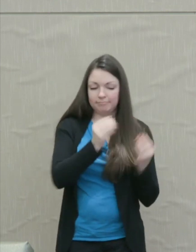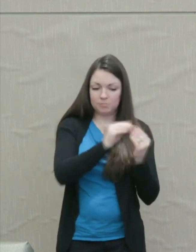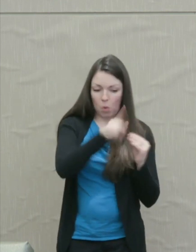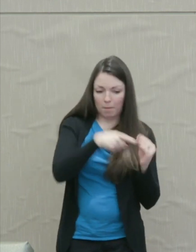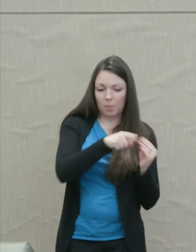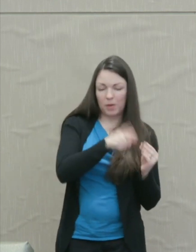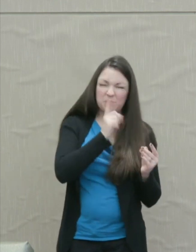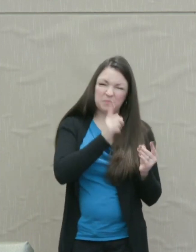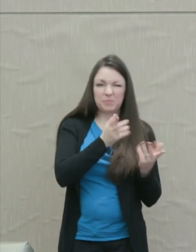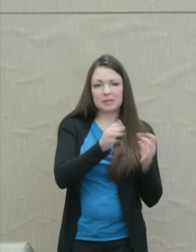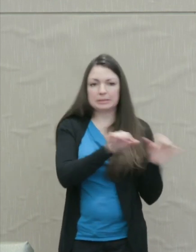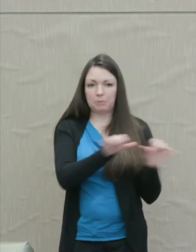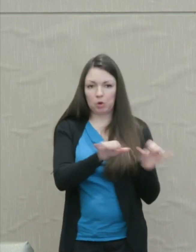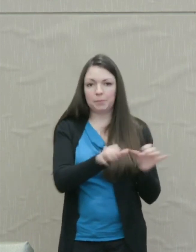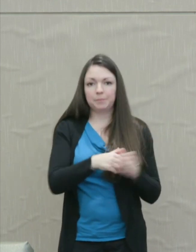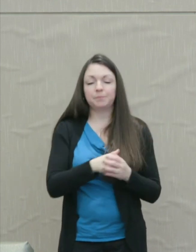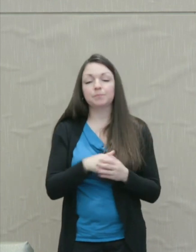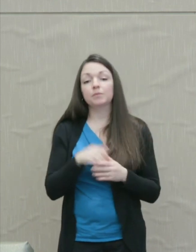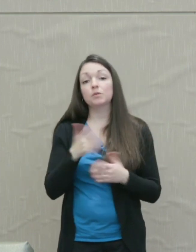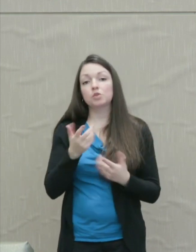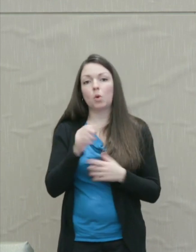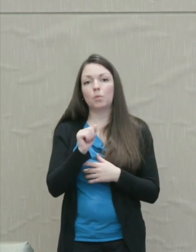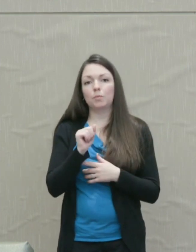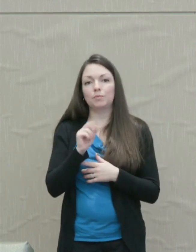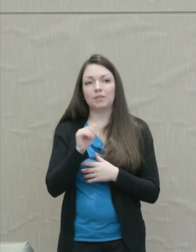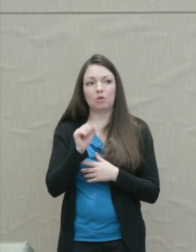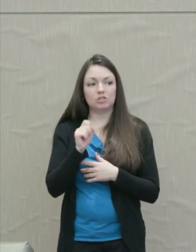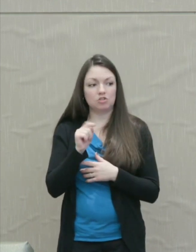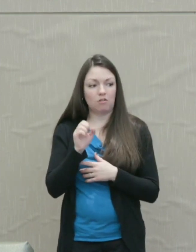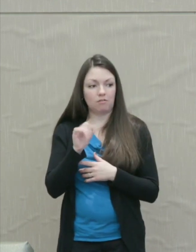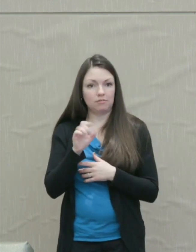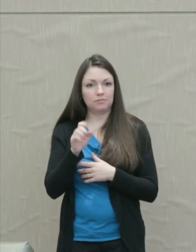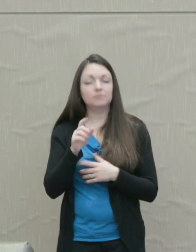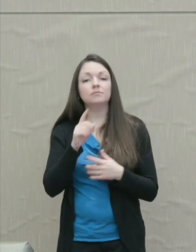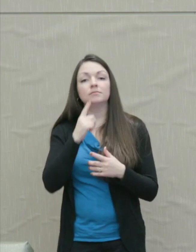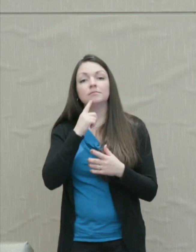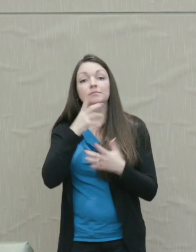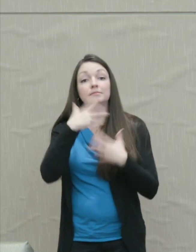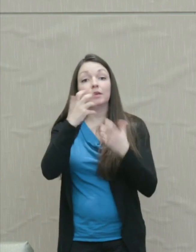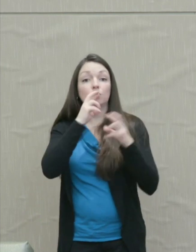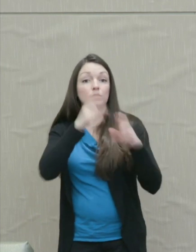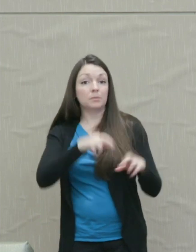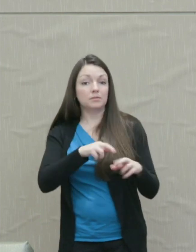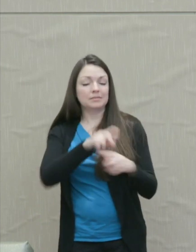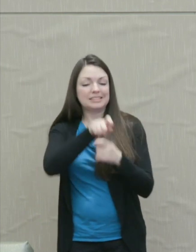Martha Nussbaum: So according to Aristotle, anger is a response to a significant damage